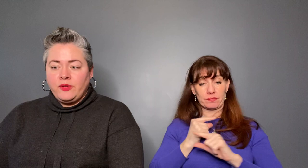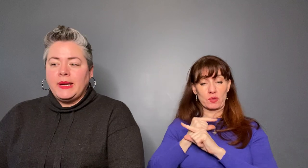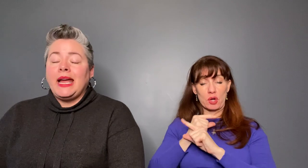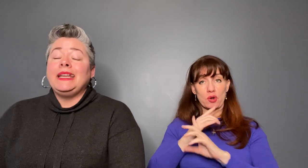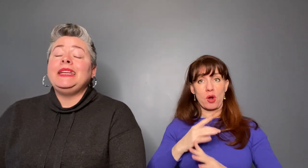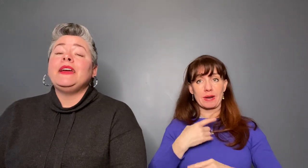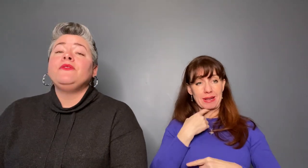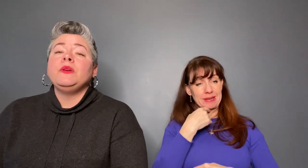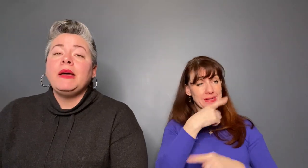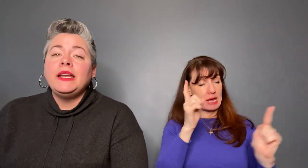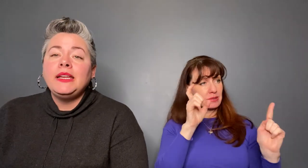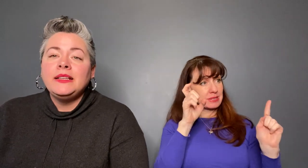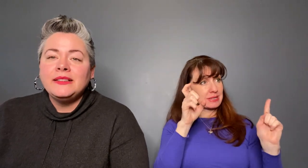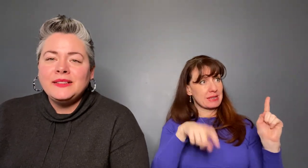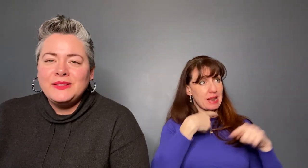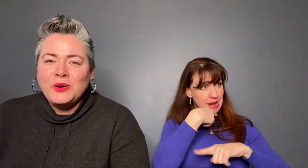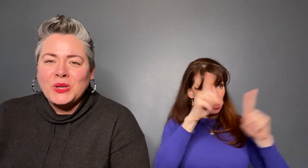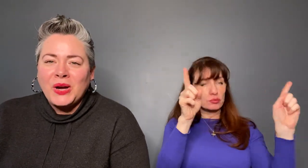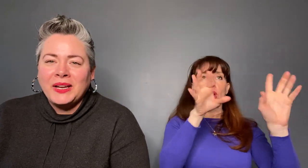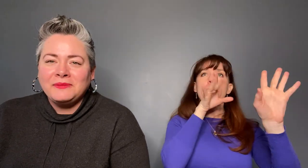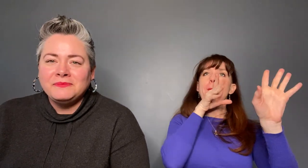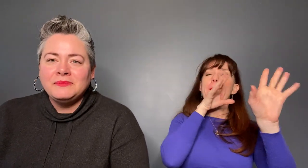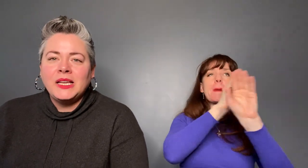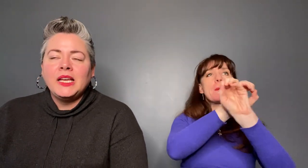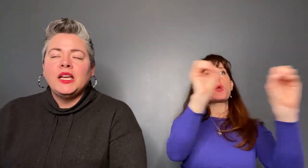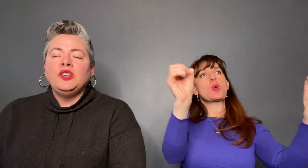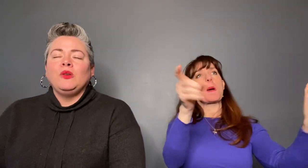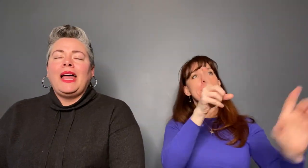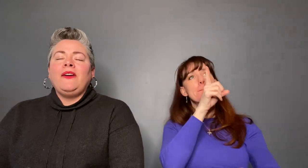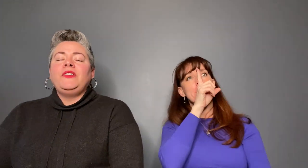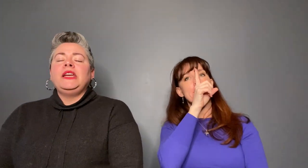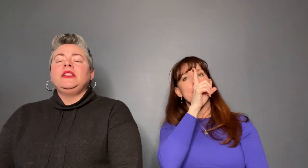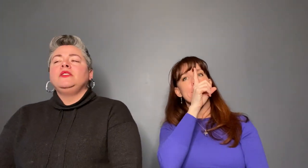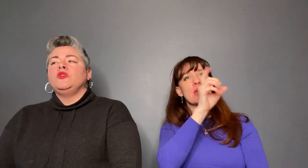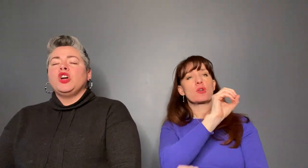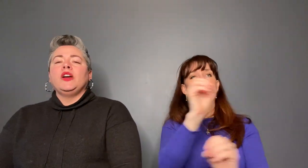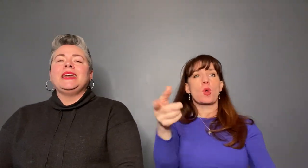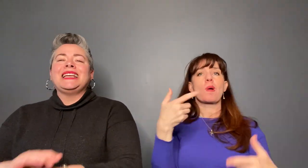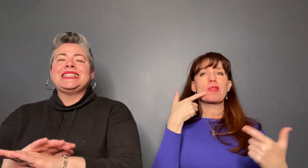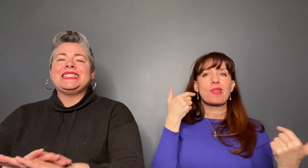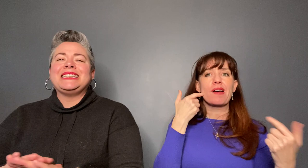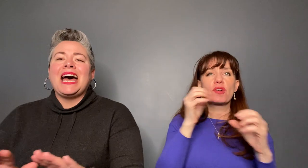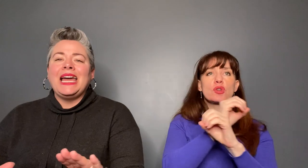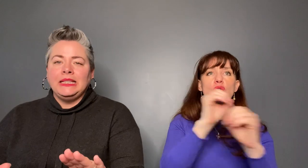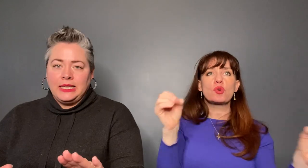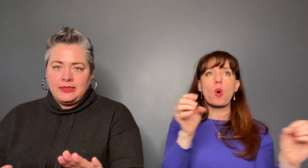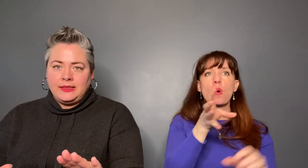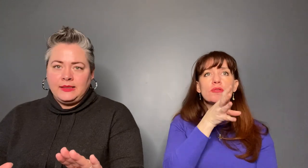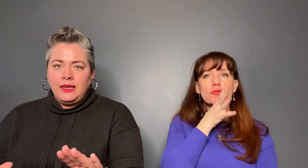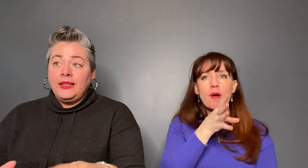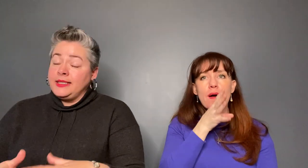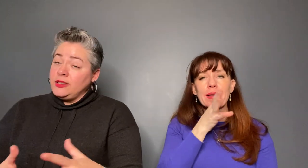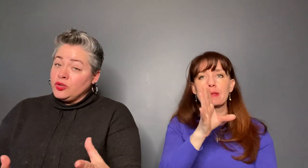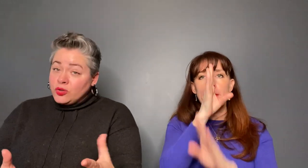everybody: no talking, no laughing, no talking. Silence. This is the